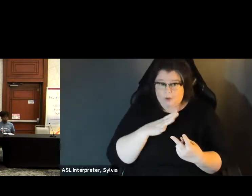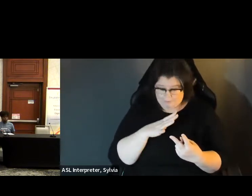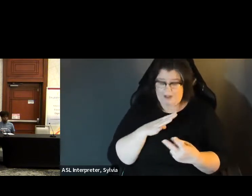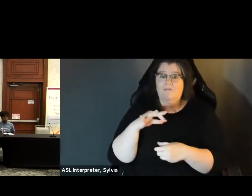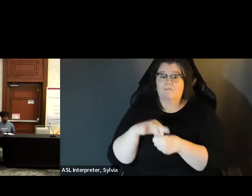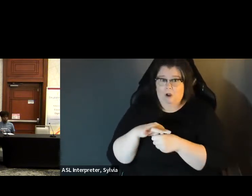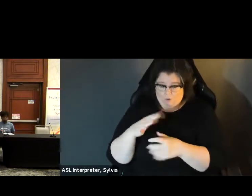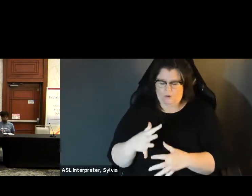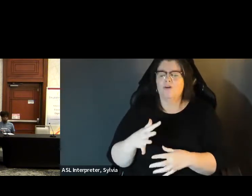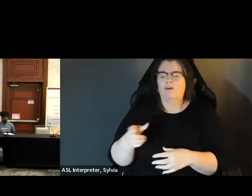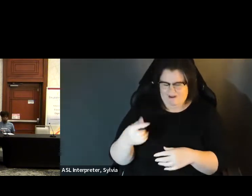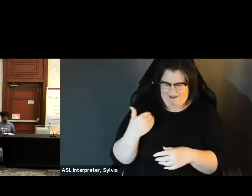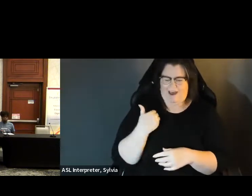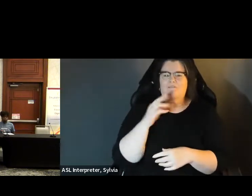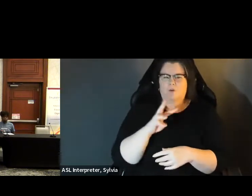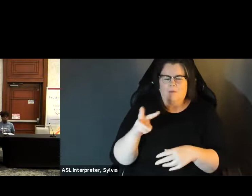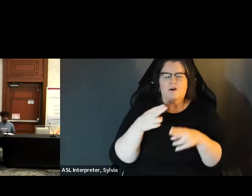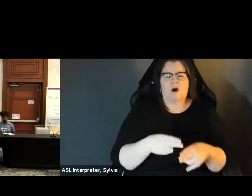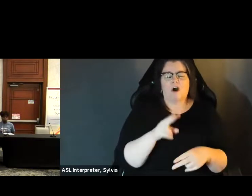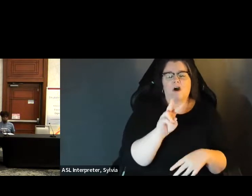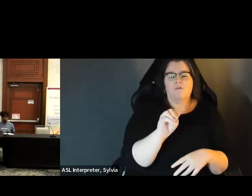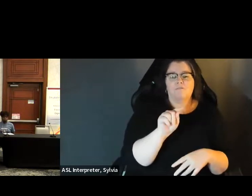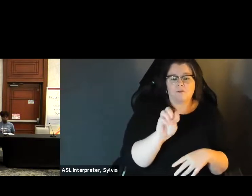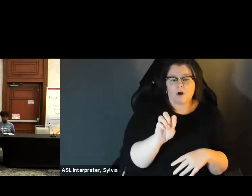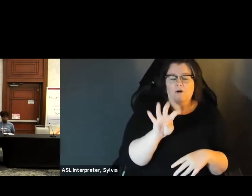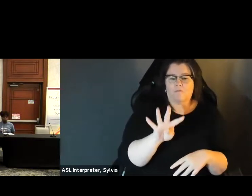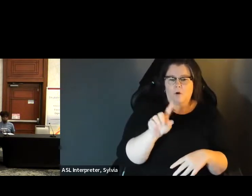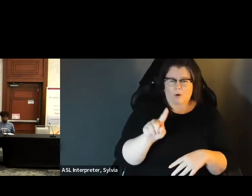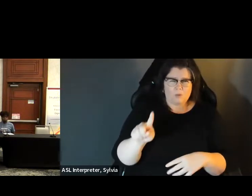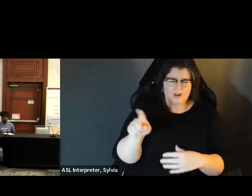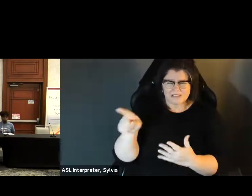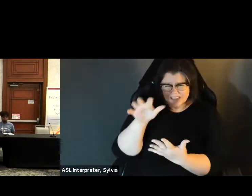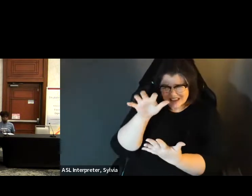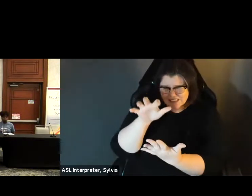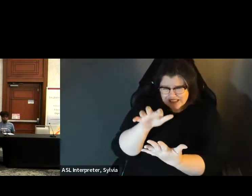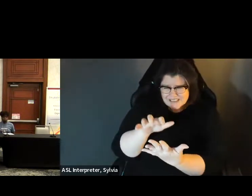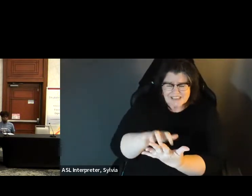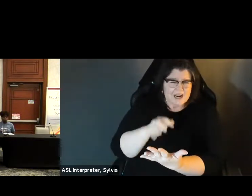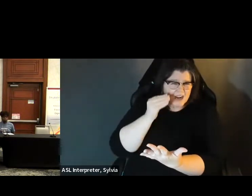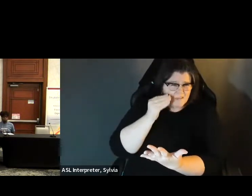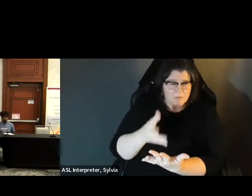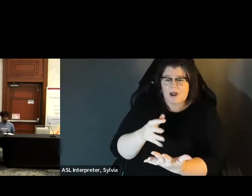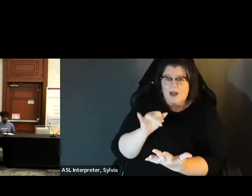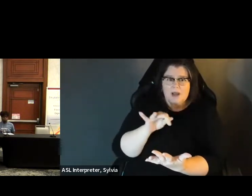Called Vote 4, 1, one, and there's a wealth of information there. the league of women voters has a tool online called vote 4